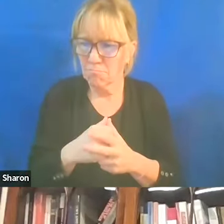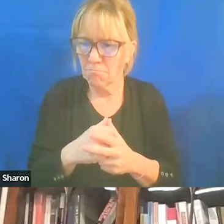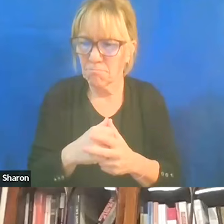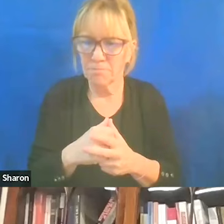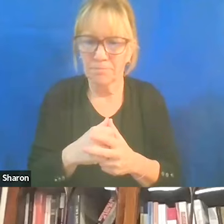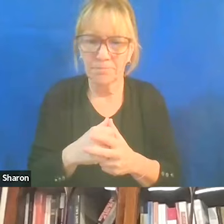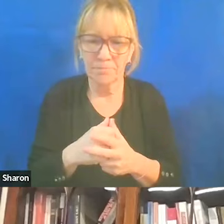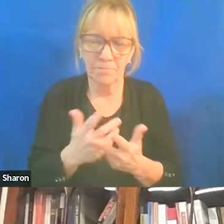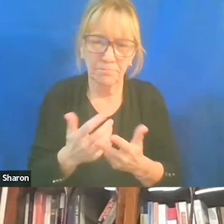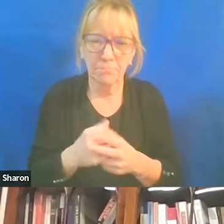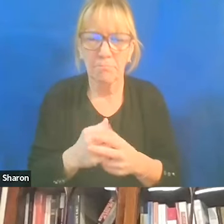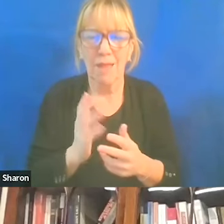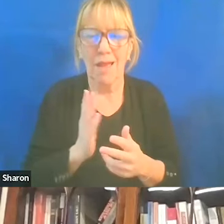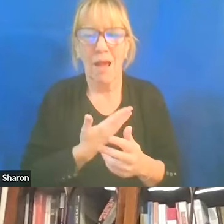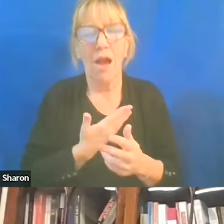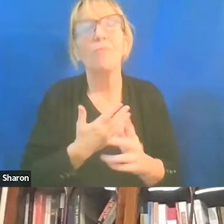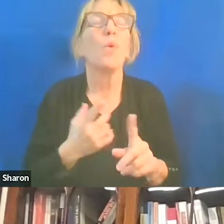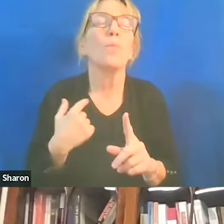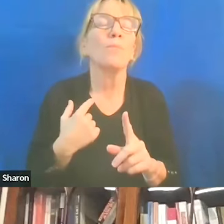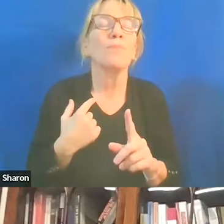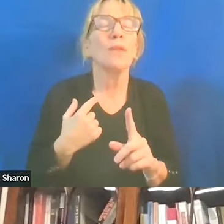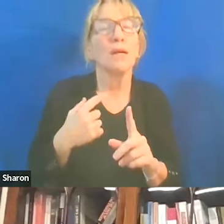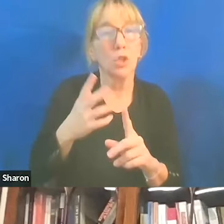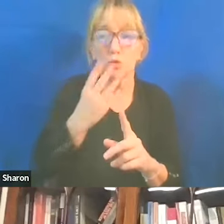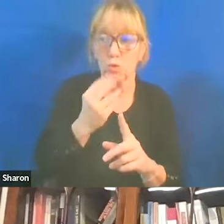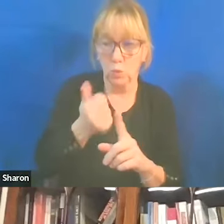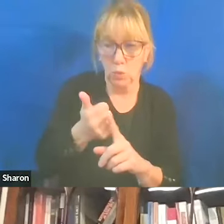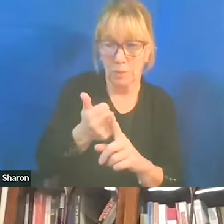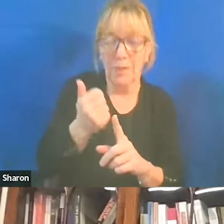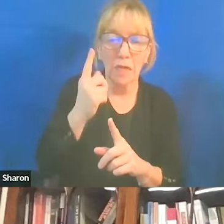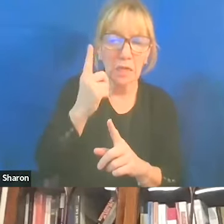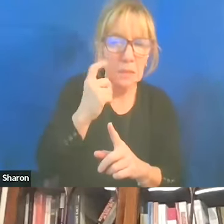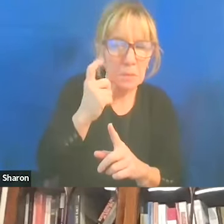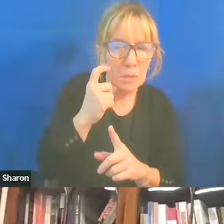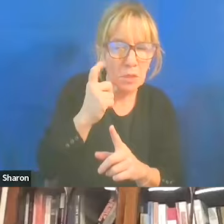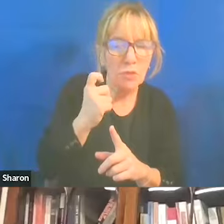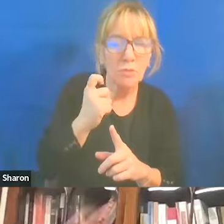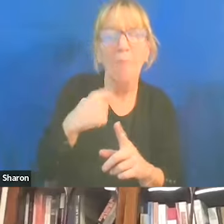you know, are suspicious when... You know, they can certainly understand why Palestinians,